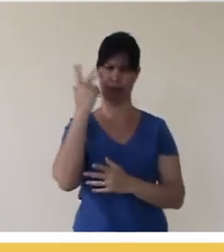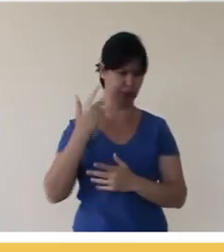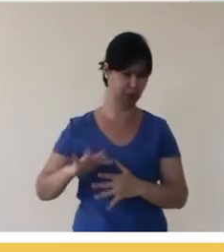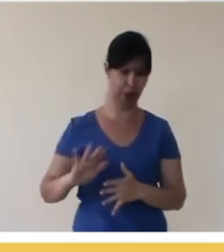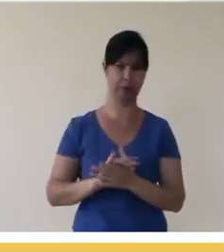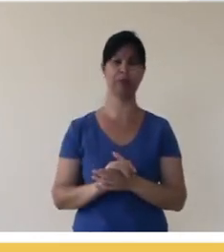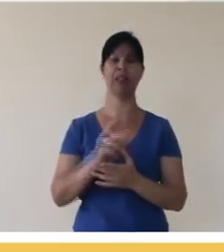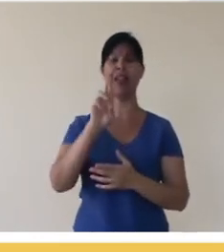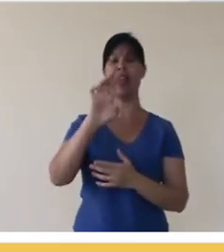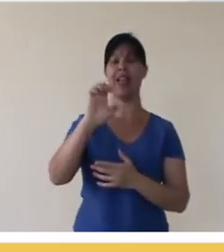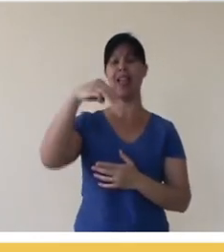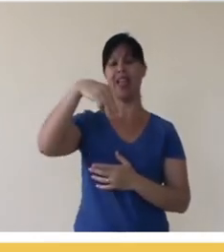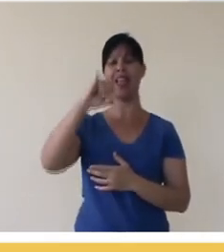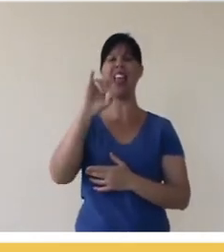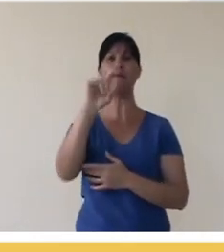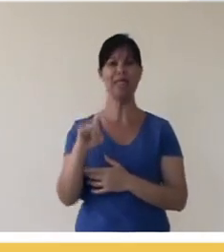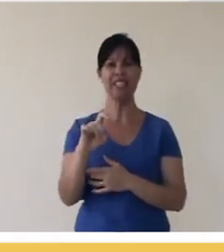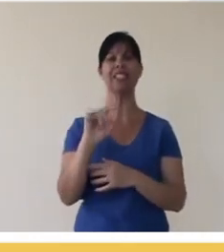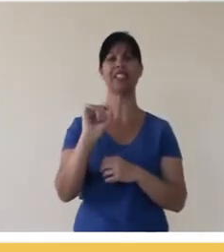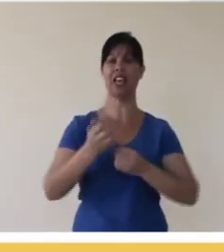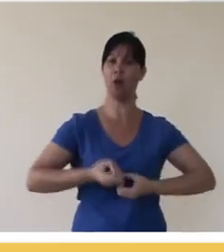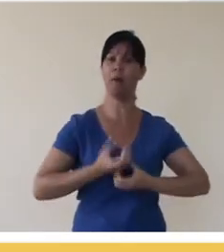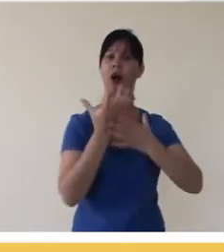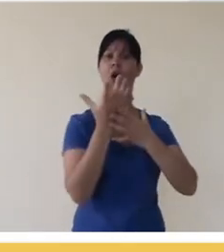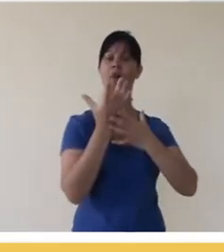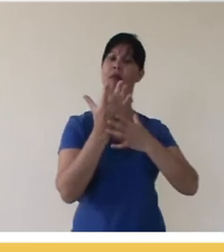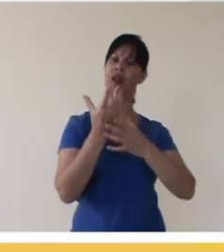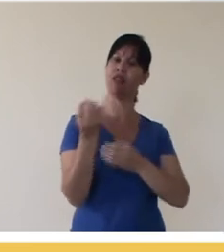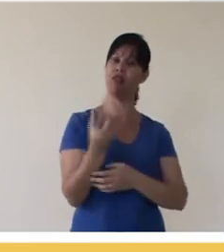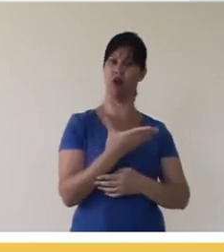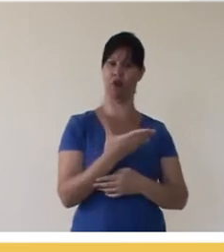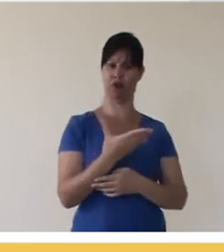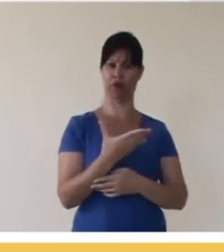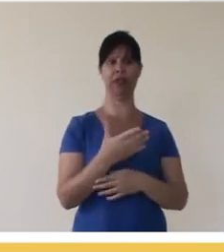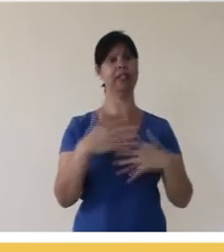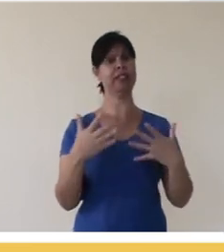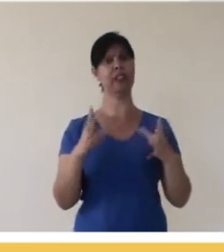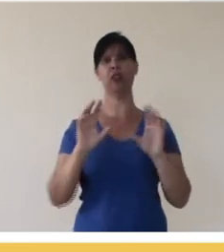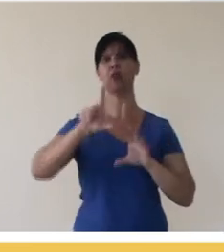applies to the notion of remix, of making a new work, it does not apply to the notion of